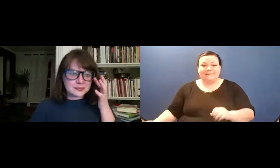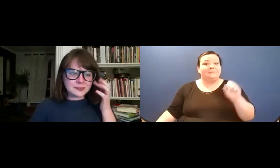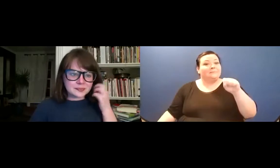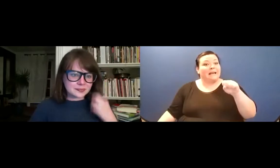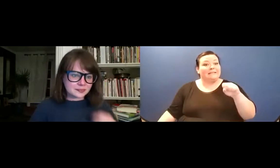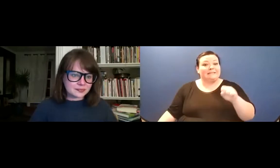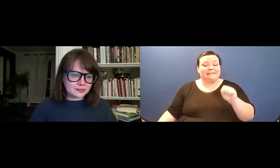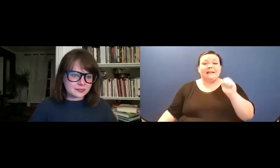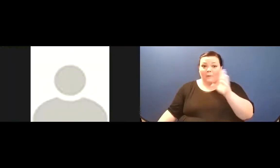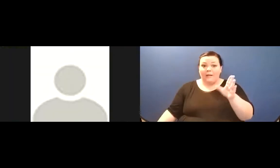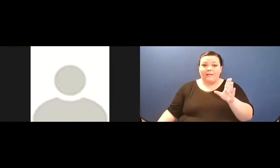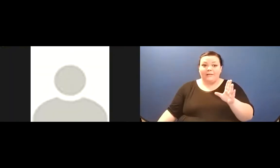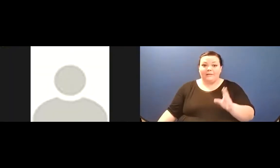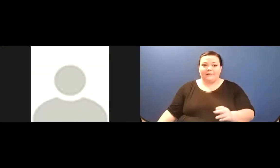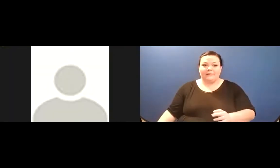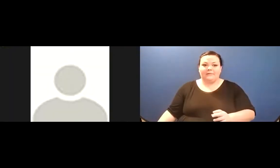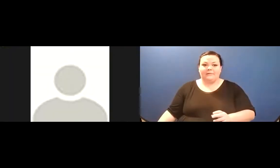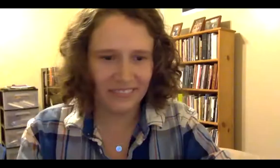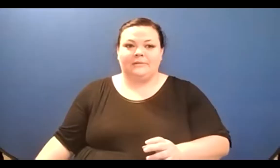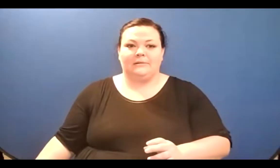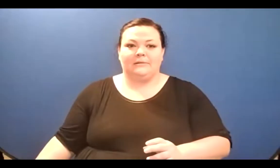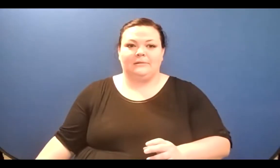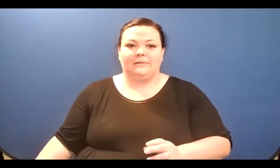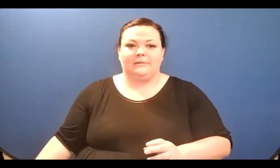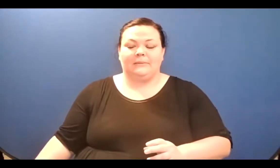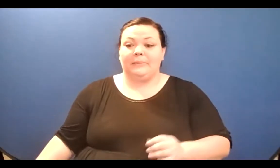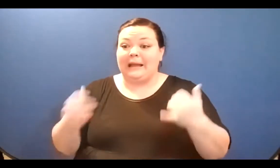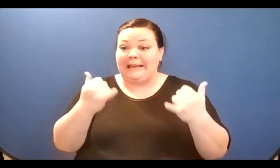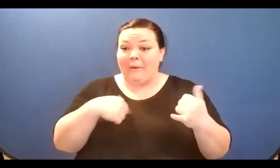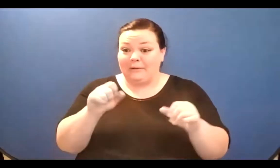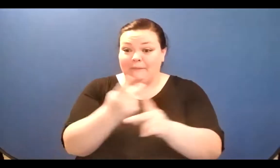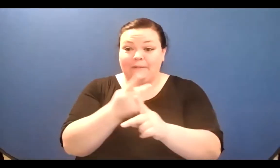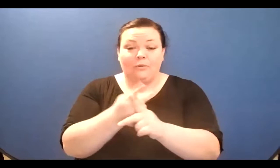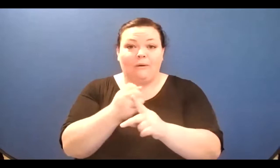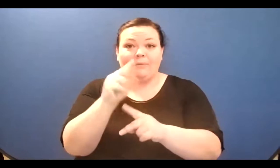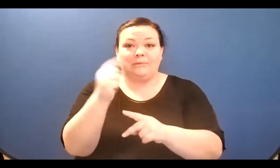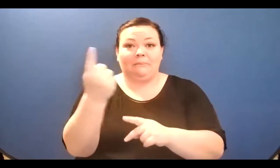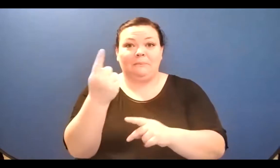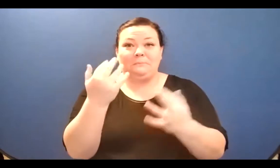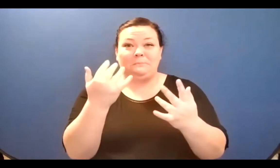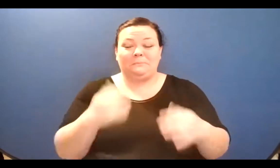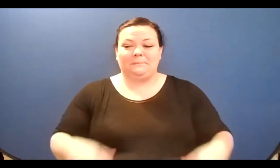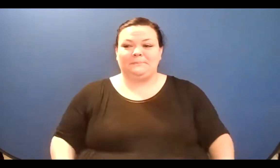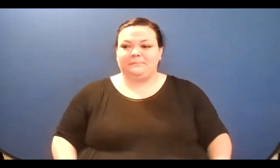I brought what I had learned of love,/ an air of swift entrance and exit, a belief in trouble/